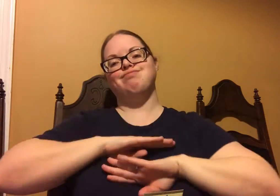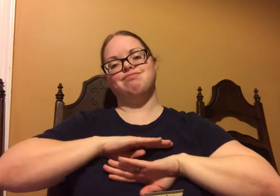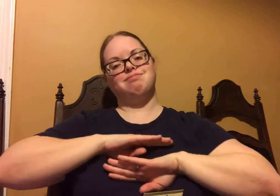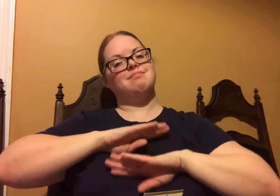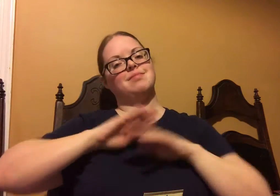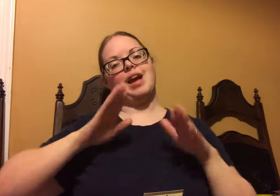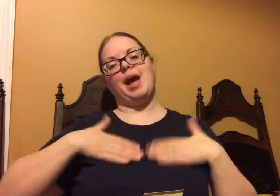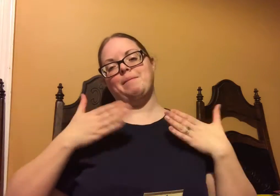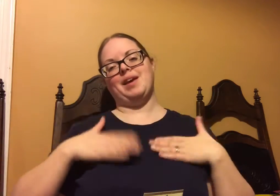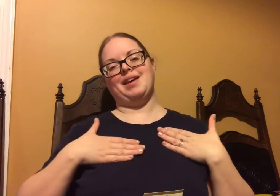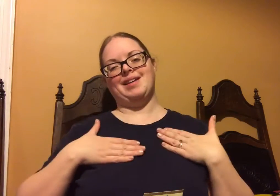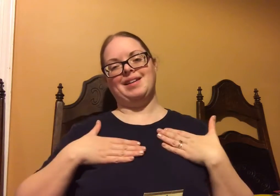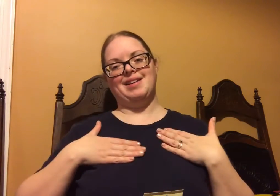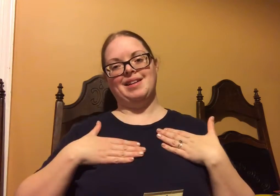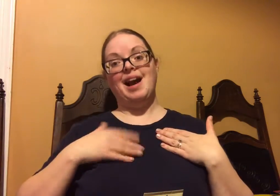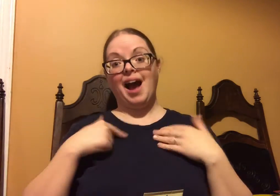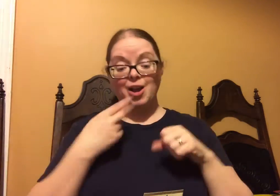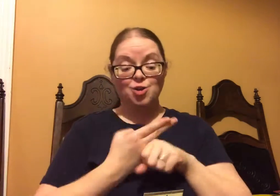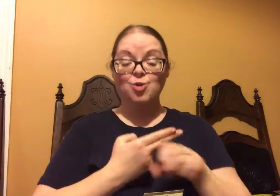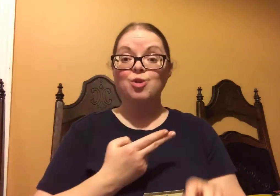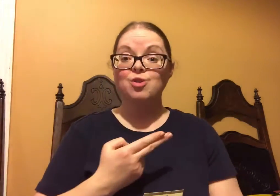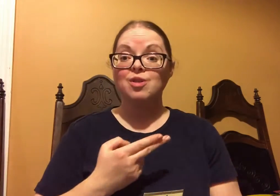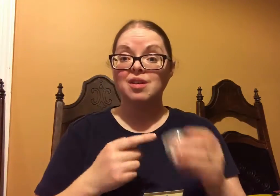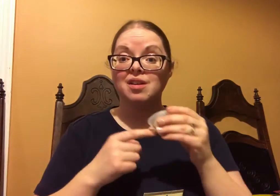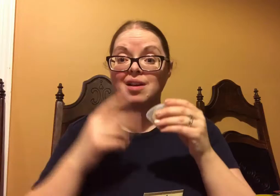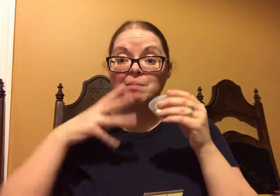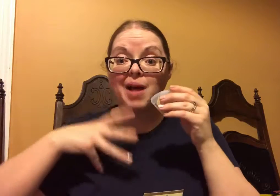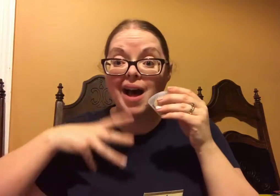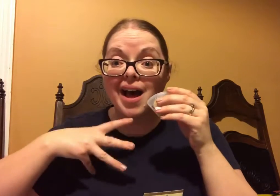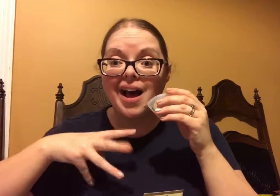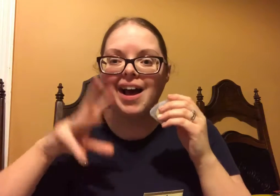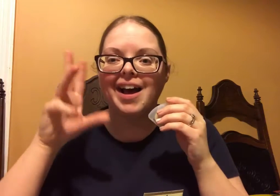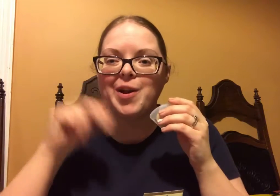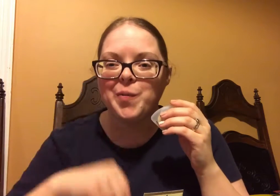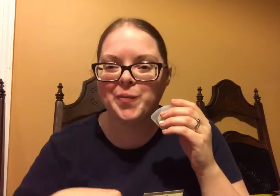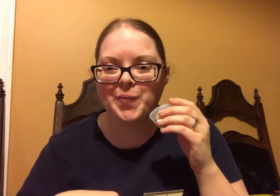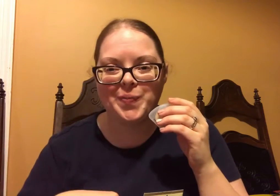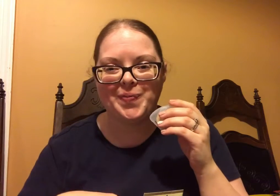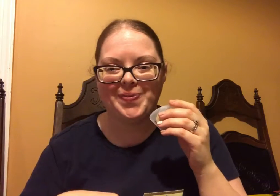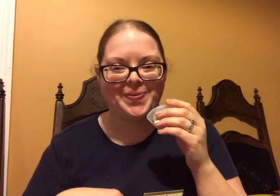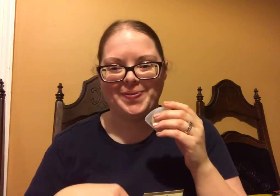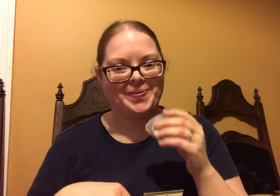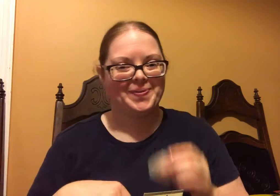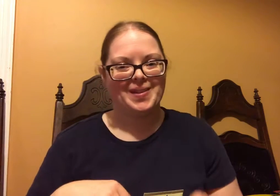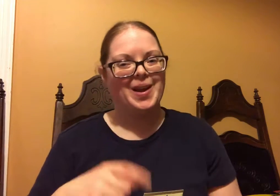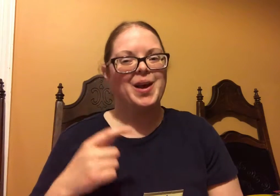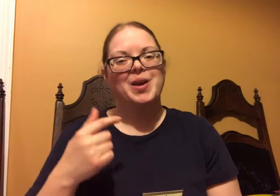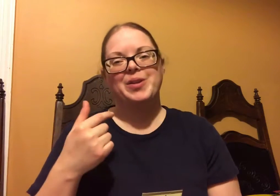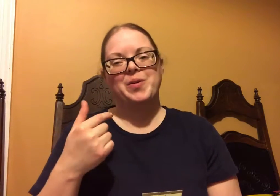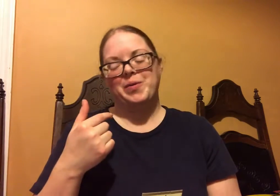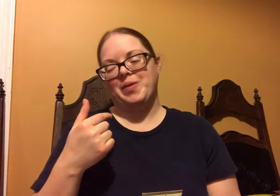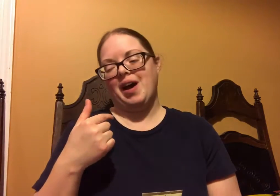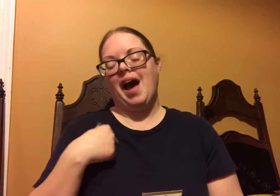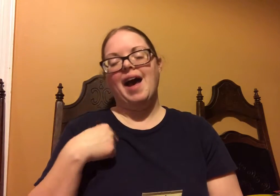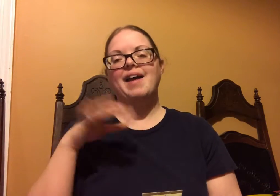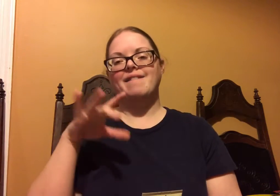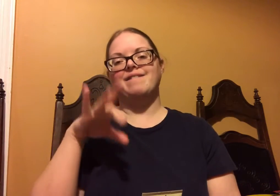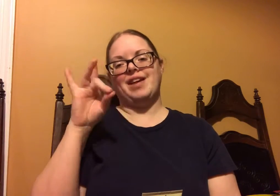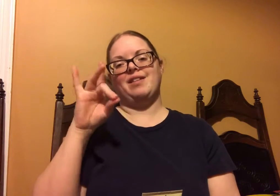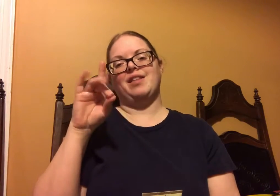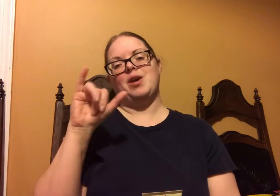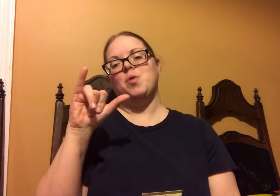When I use the floss I find that I don't bleed anymore.